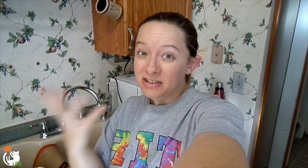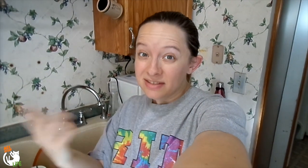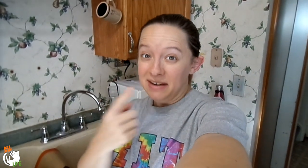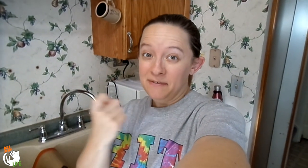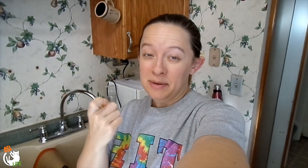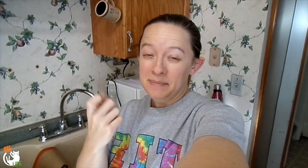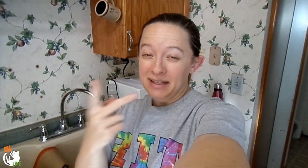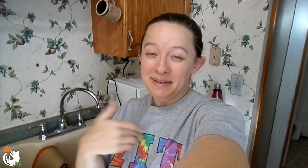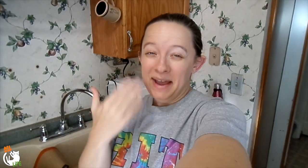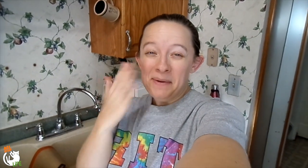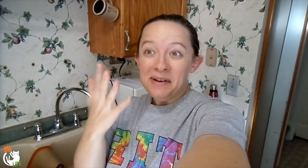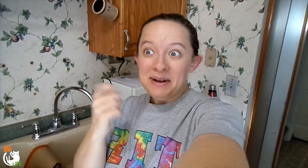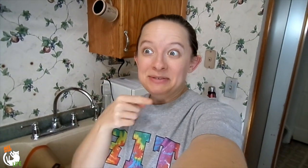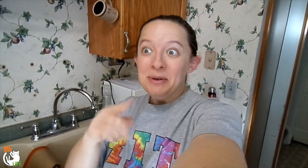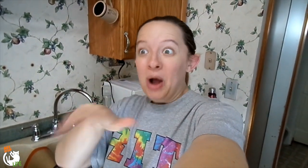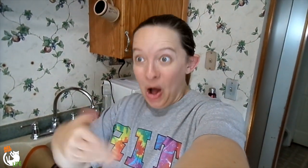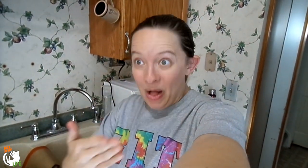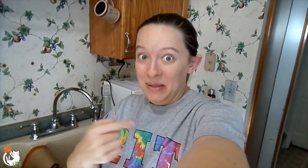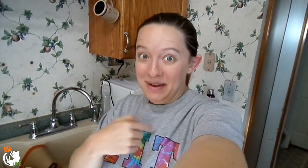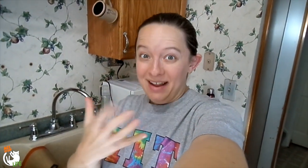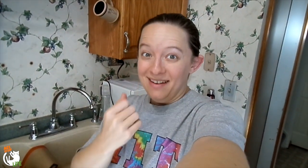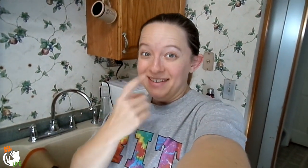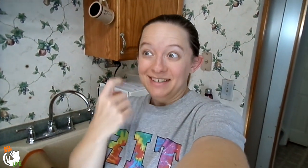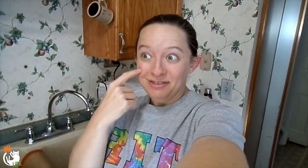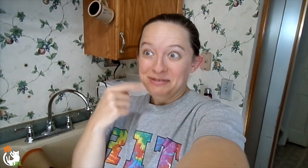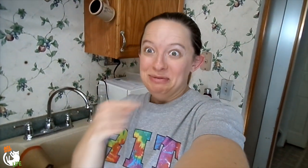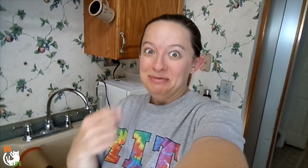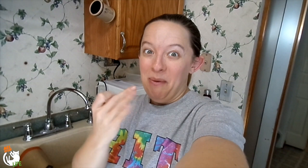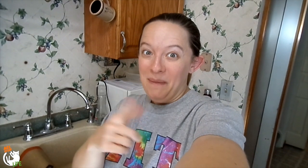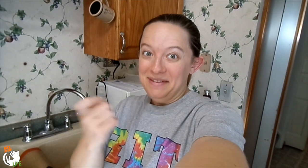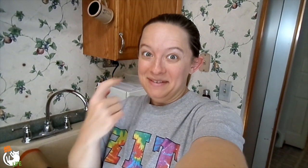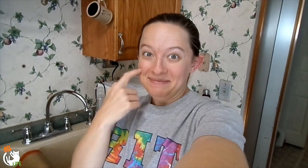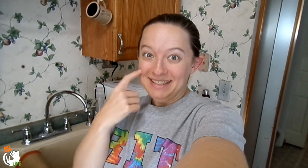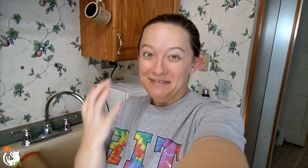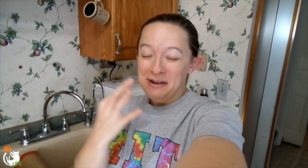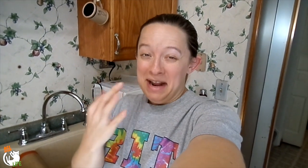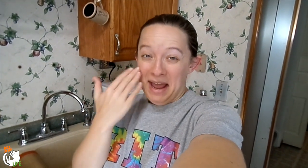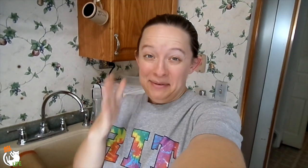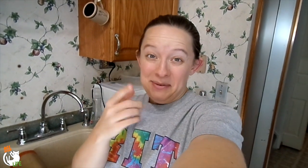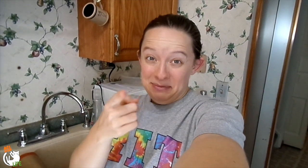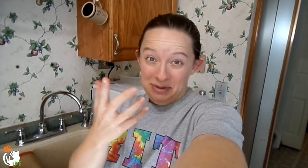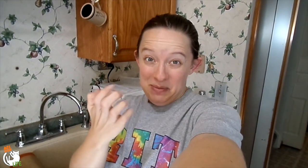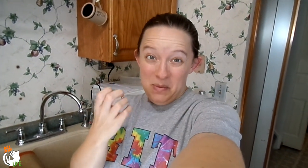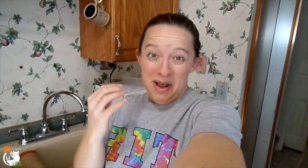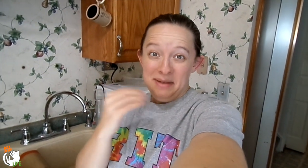I got a bunch of stuff from the sale. So I don't know if I want to show you all in here because then it's just like a big haul. I have some from Friday.